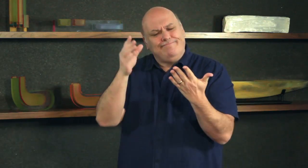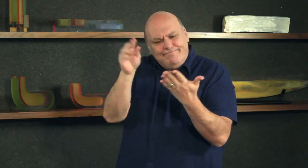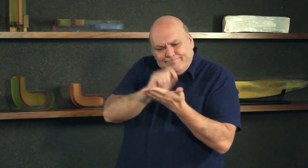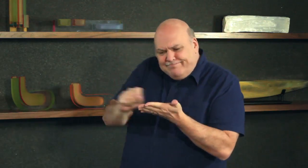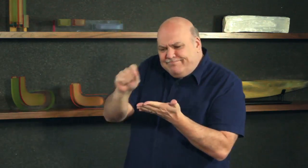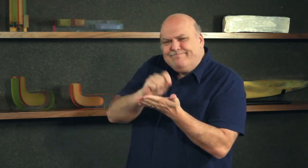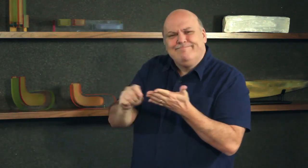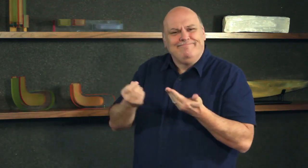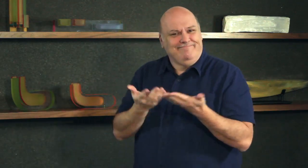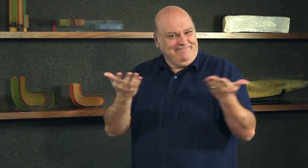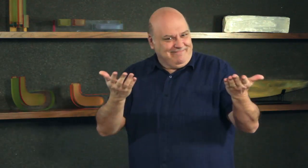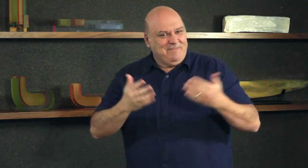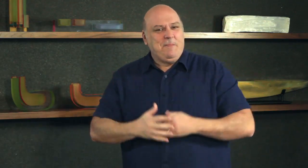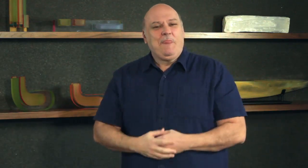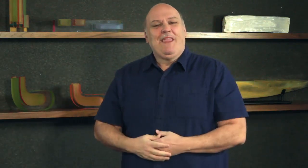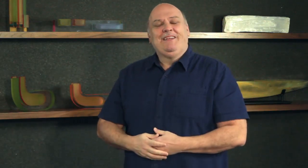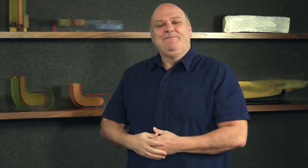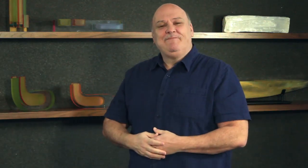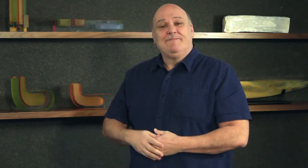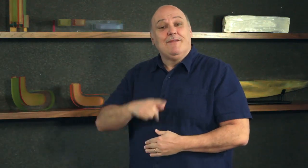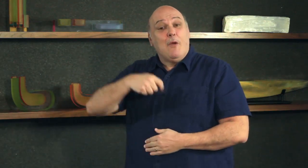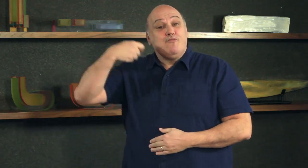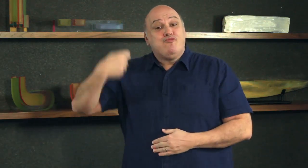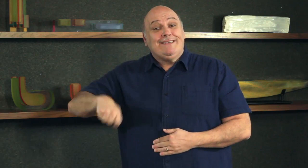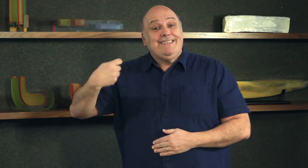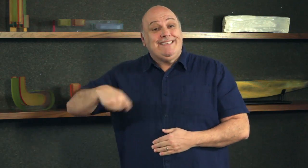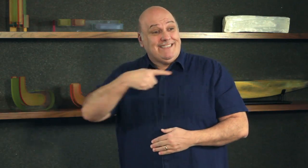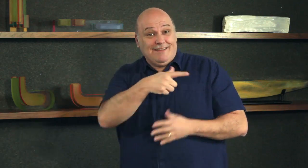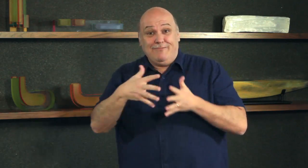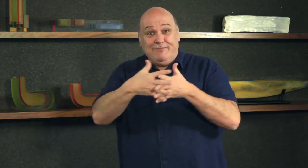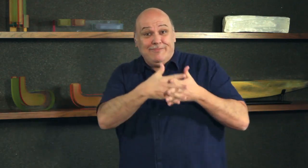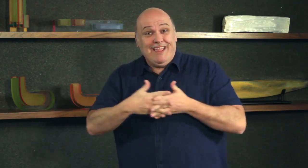artist who was also a poet, writer and